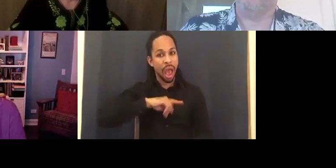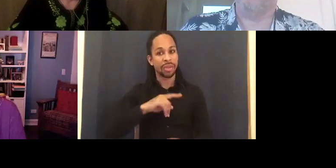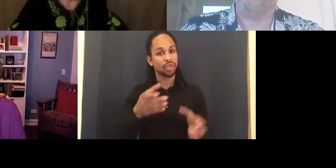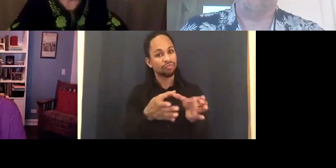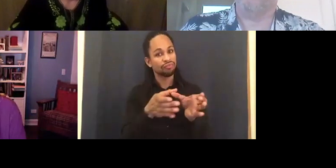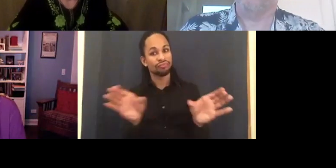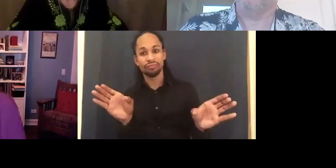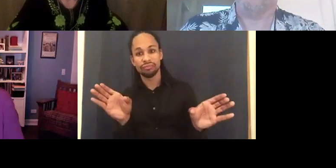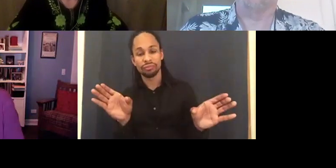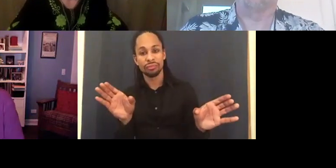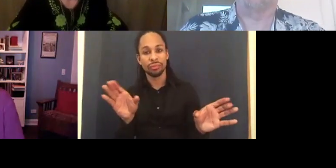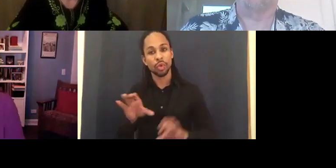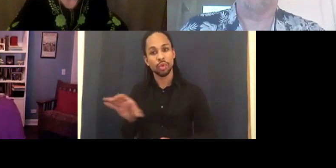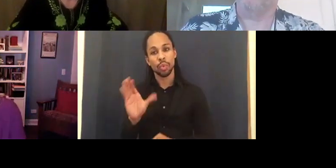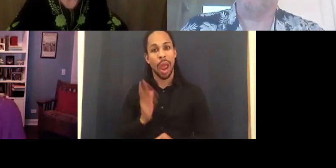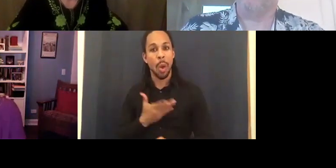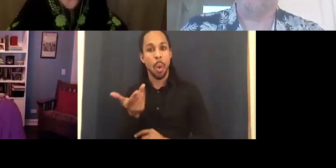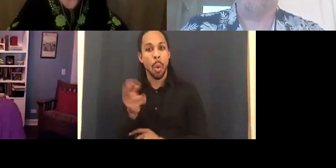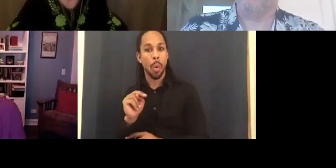Could I say something to that?